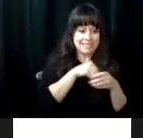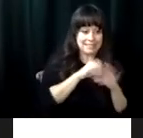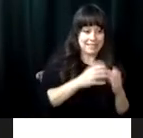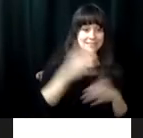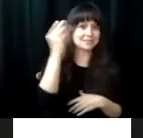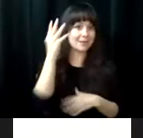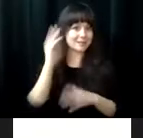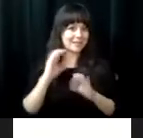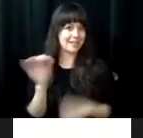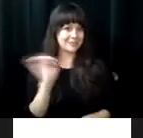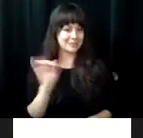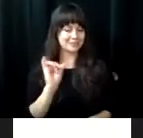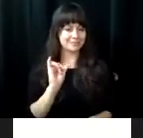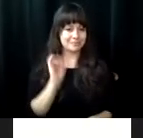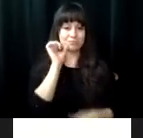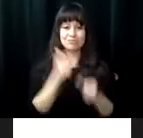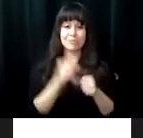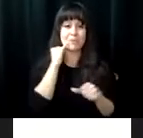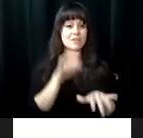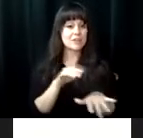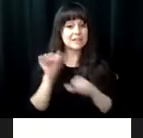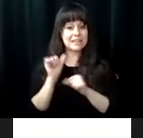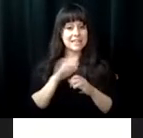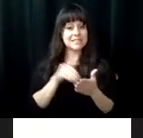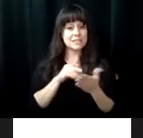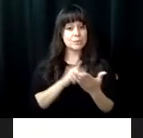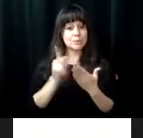, and use the skills of blindness you are learning both during and